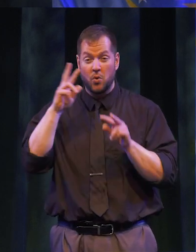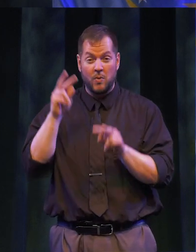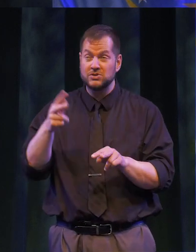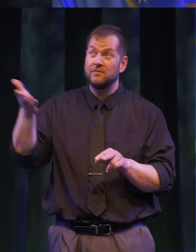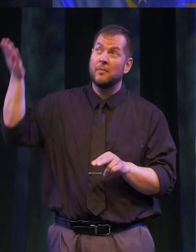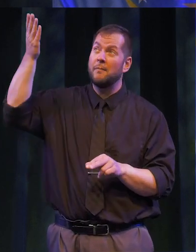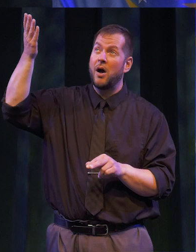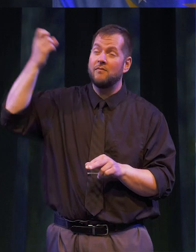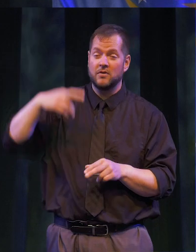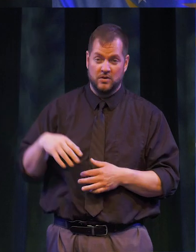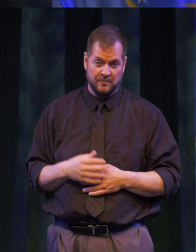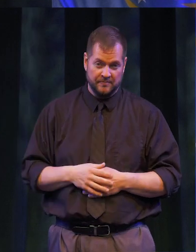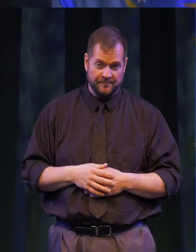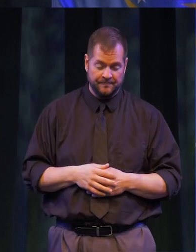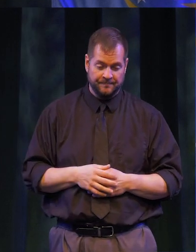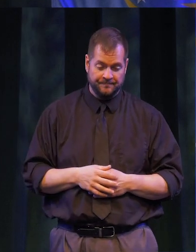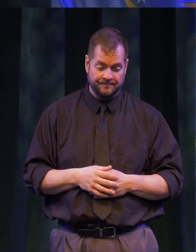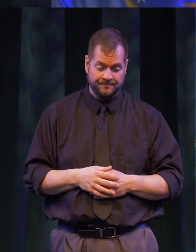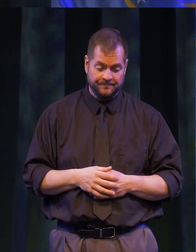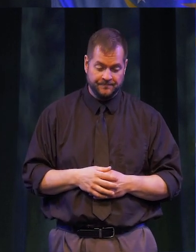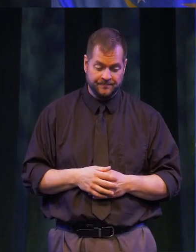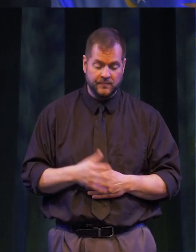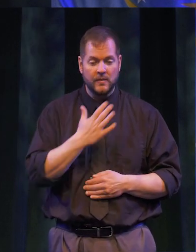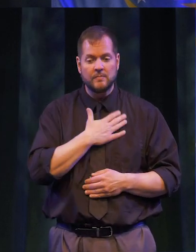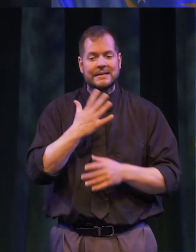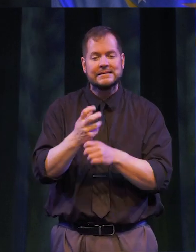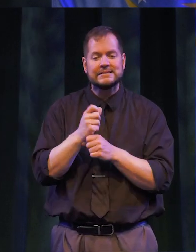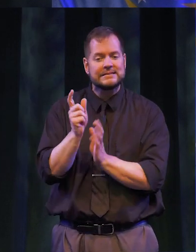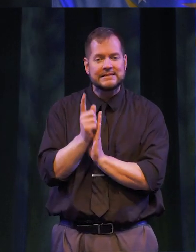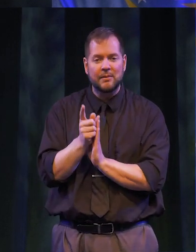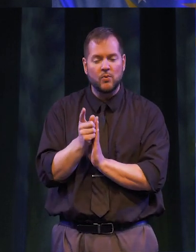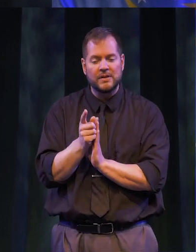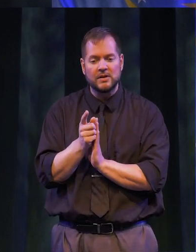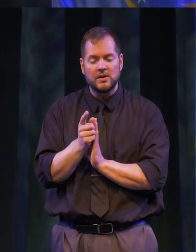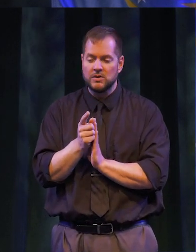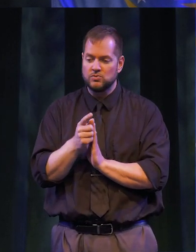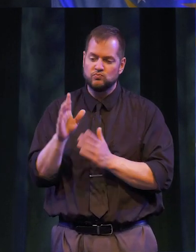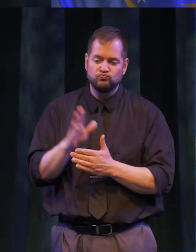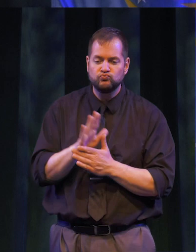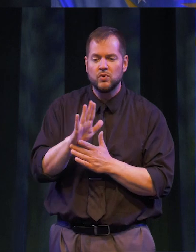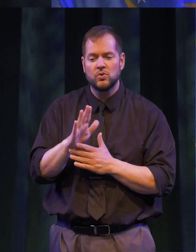FROM ABOVE OR BEYOND YOUR IMMEDIATE SPHERE. PLEASE TAKE A MOMENT AND EXPRESS YOUR GRATITUDE